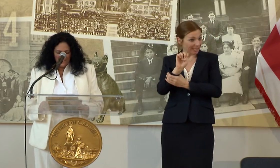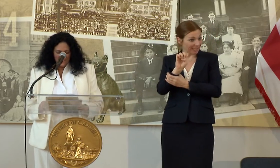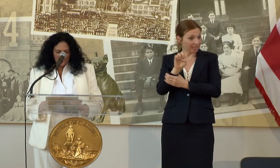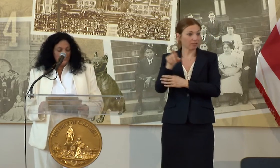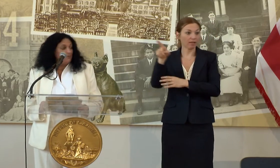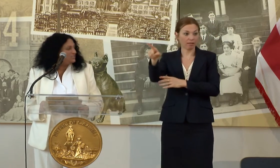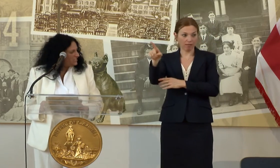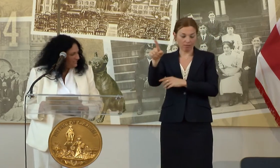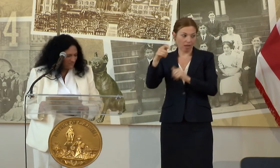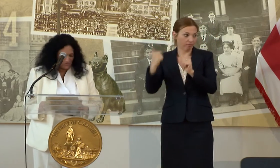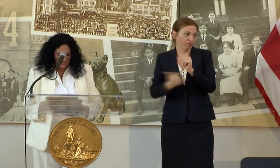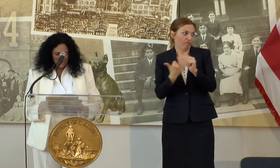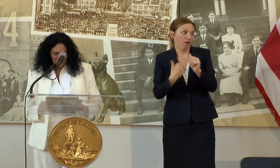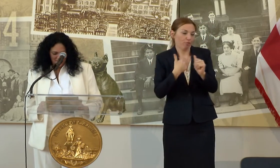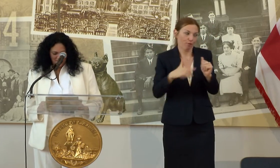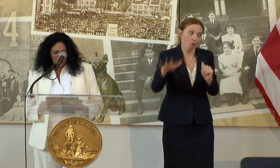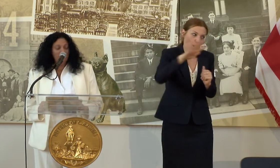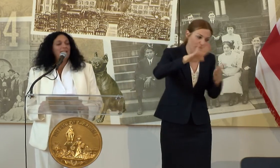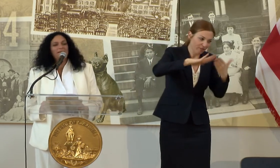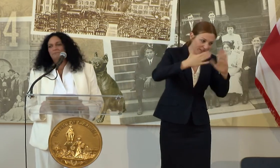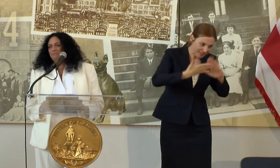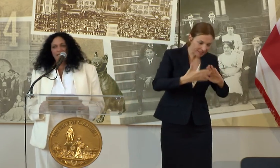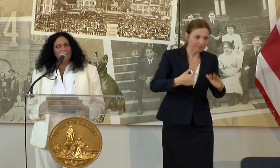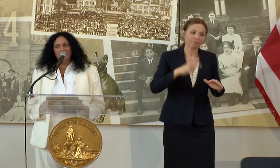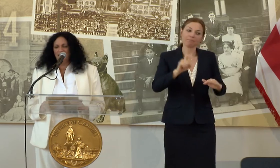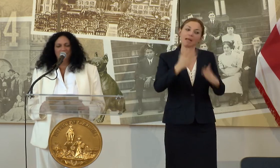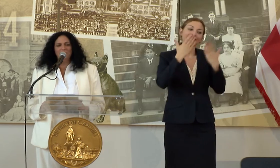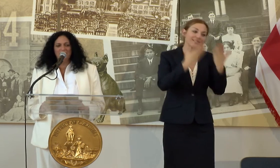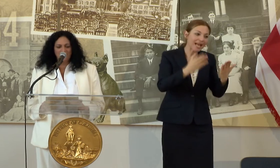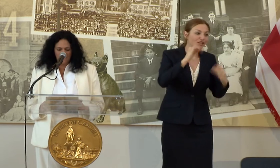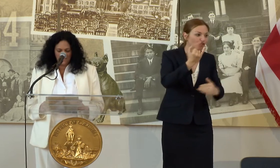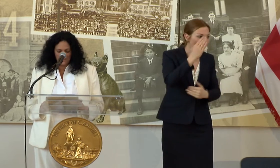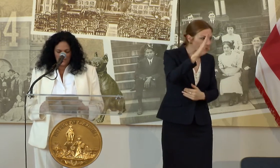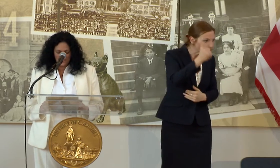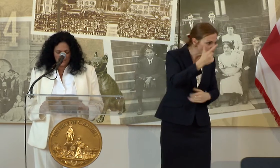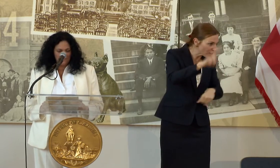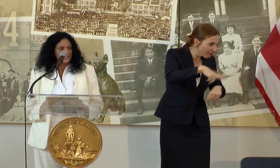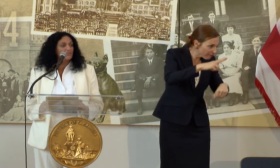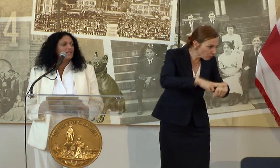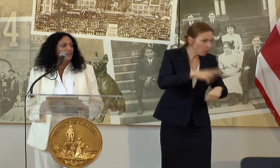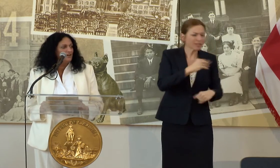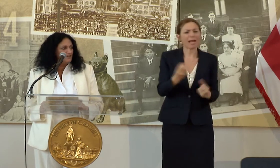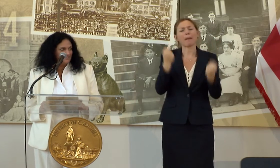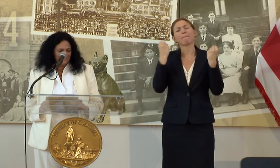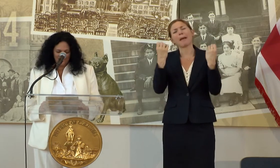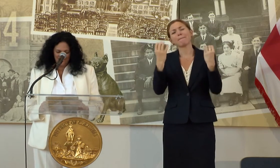JBG OF COURSE, MY MANY, MANY AMAZING CONSULTANTS, SARAH